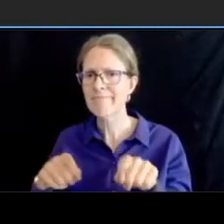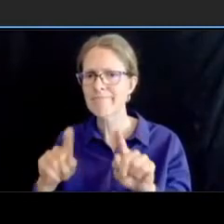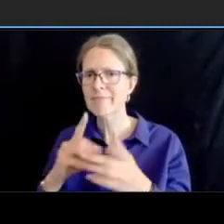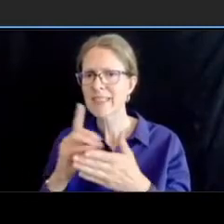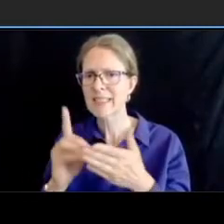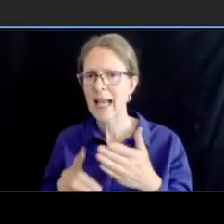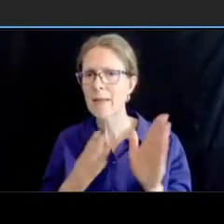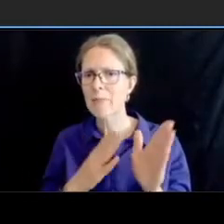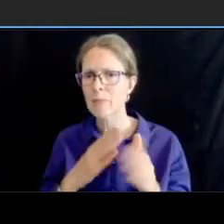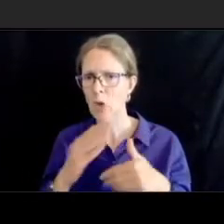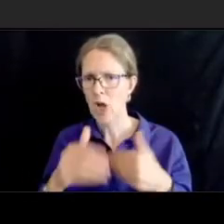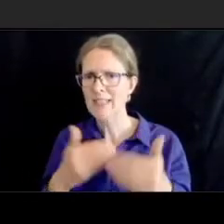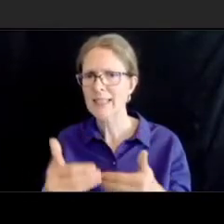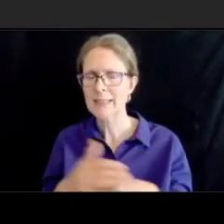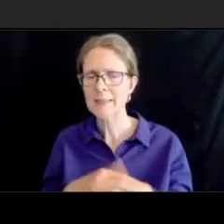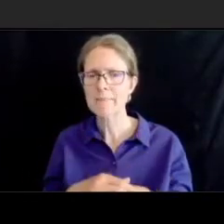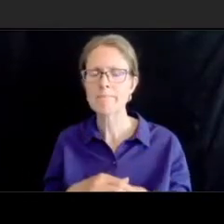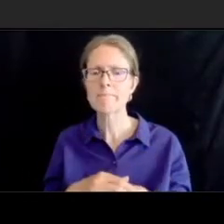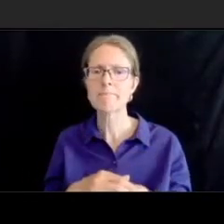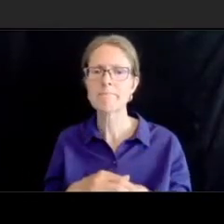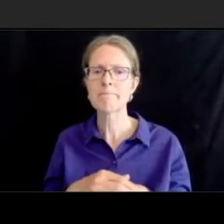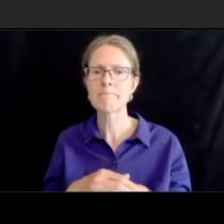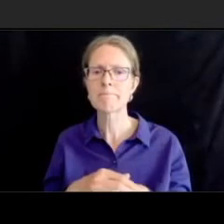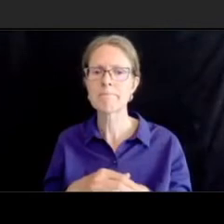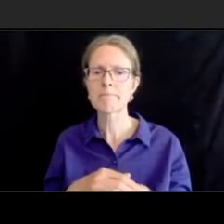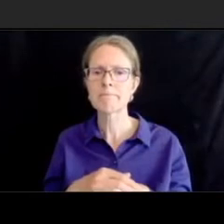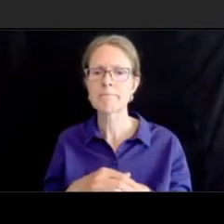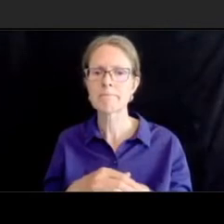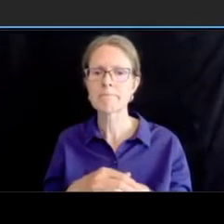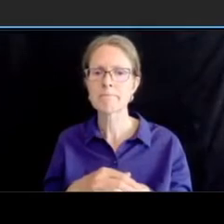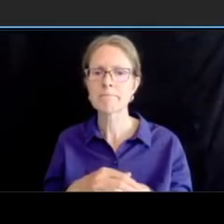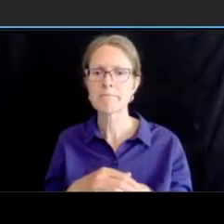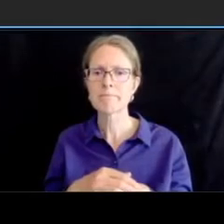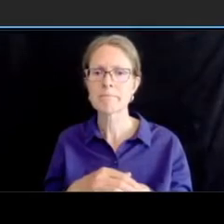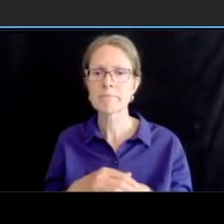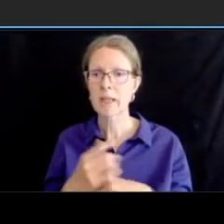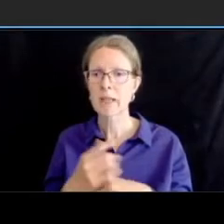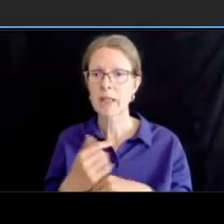we do not indicate any parking on street parking in this segment and therefore we currently